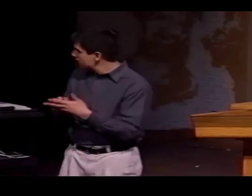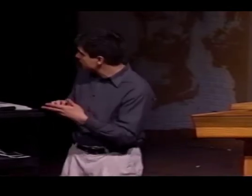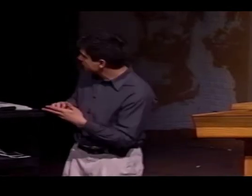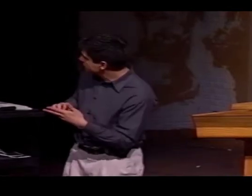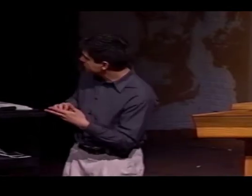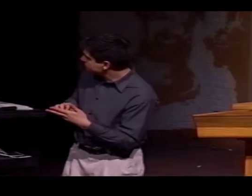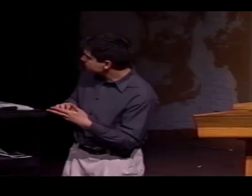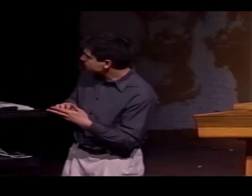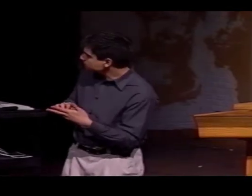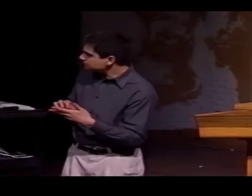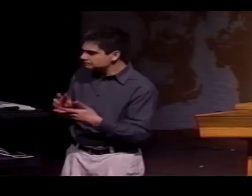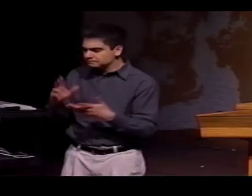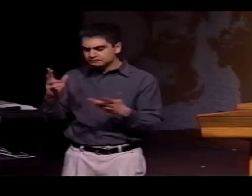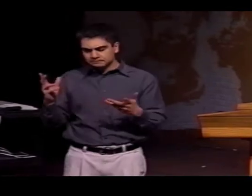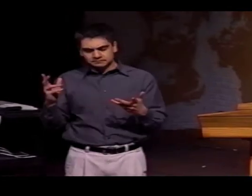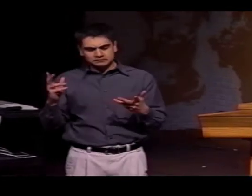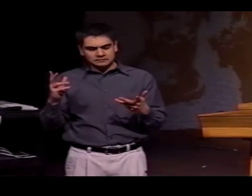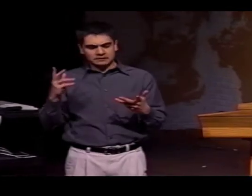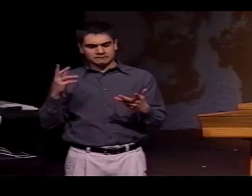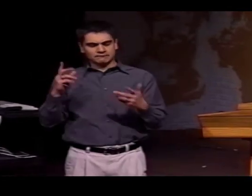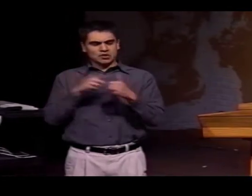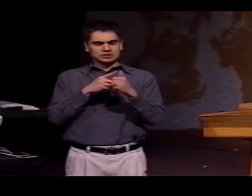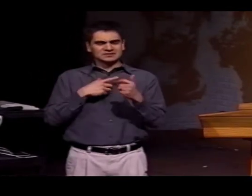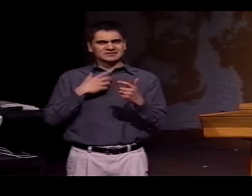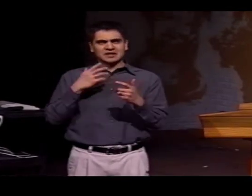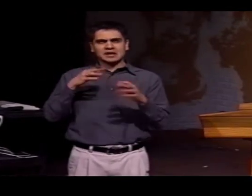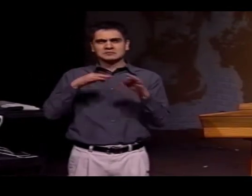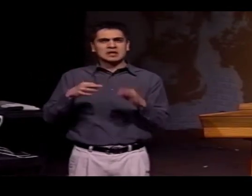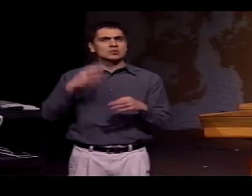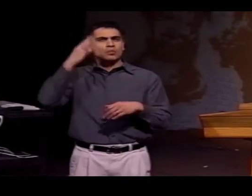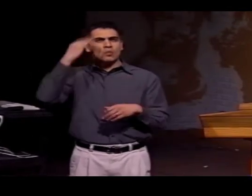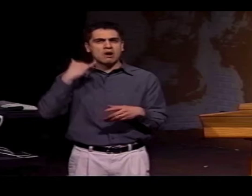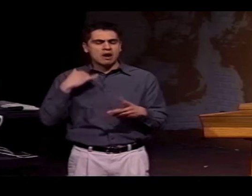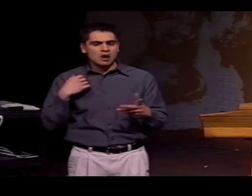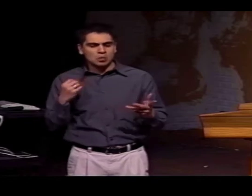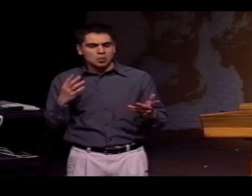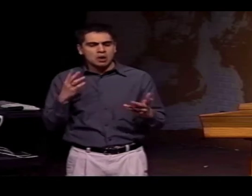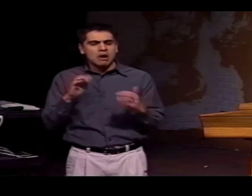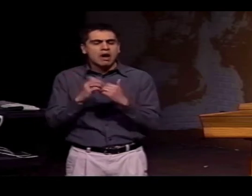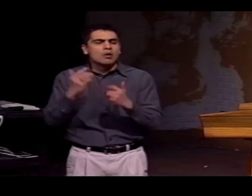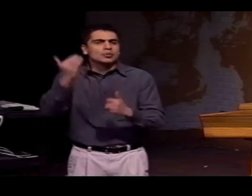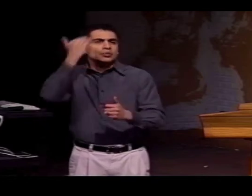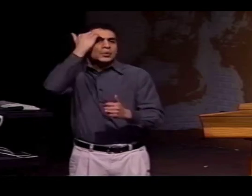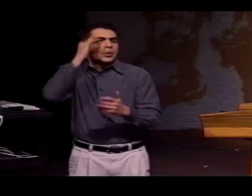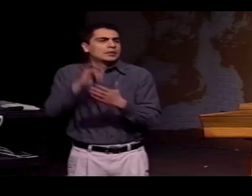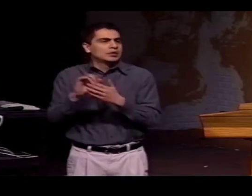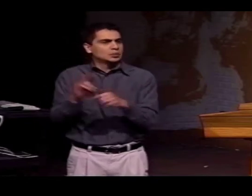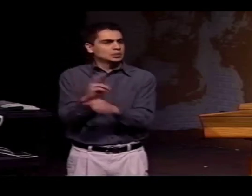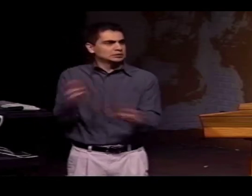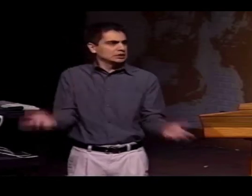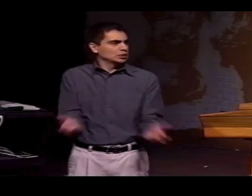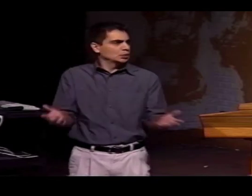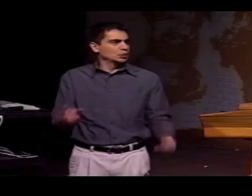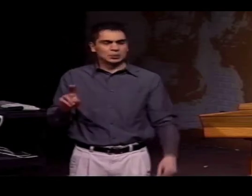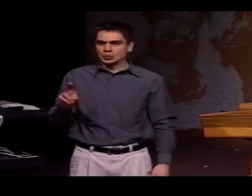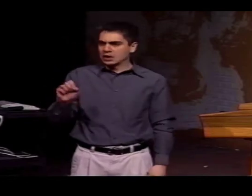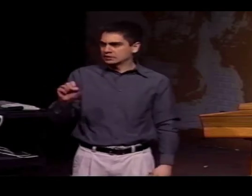AS YOU CAN SEE FROM THE SLIDE, I WOULD LIKE TO EXPLAIN